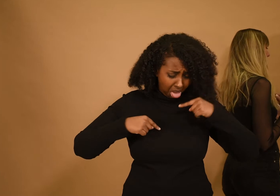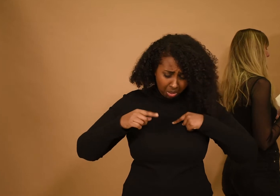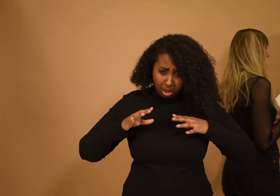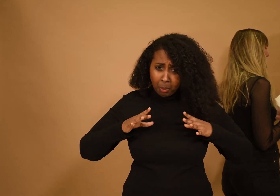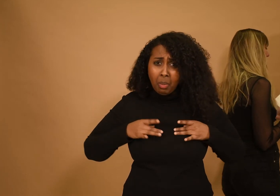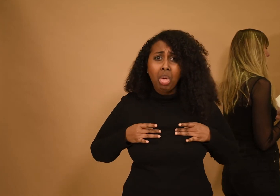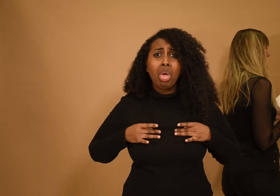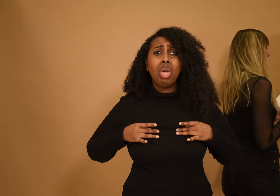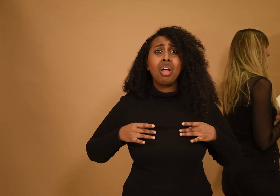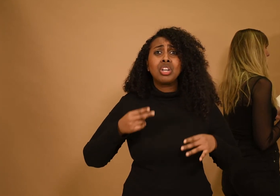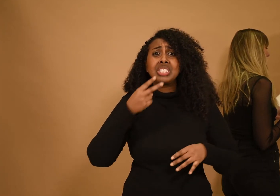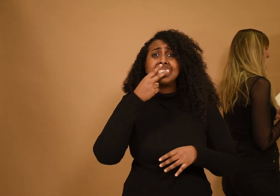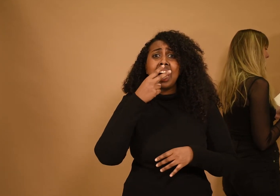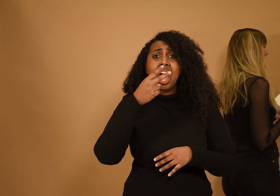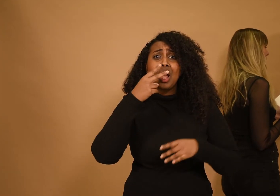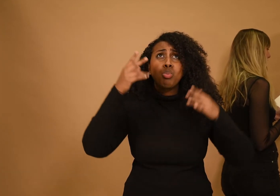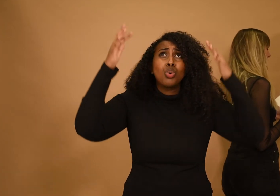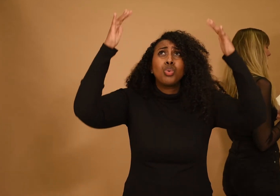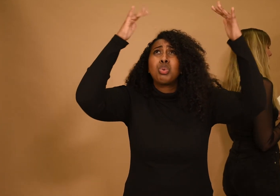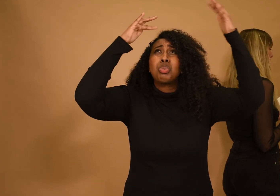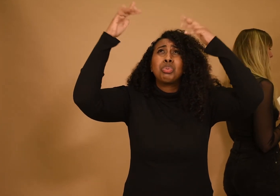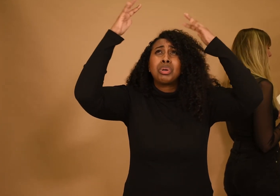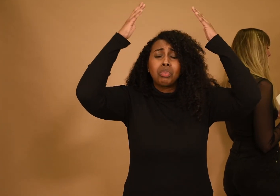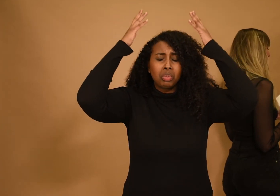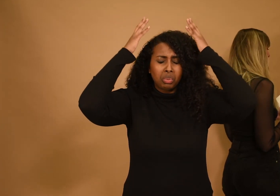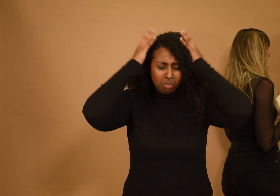the cigarette smoke lingering in hairs